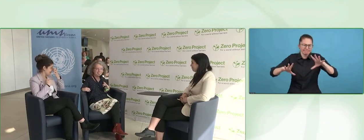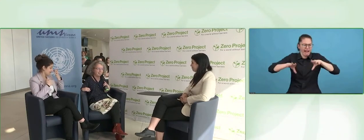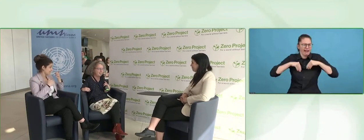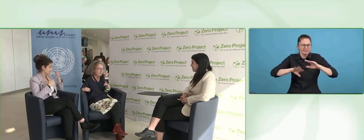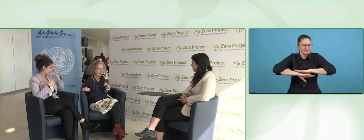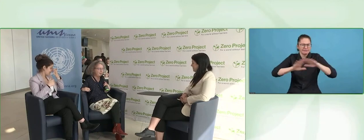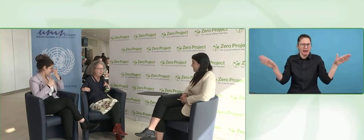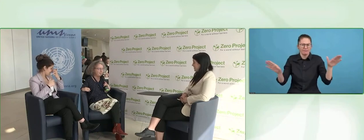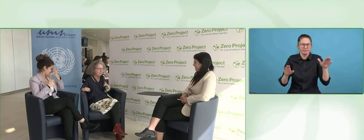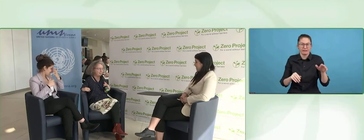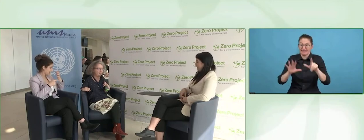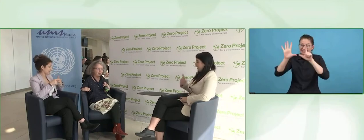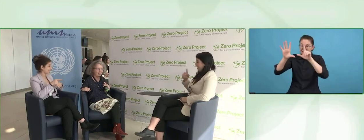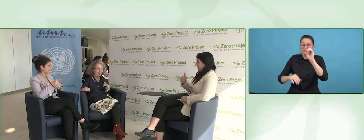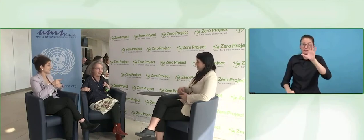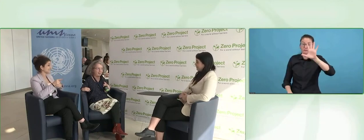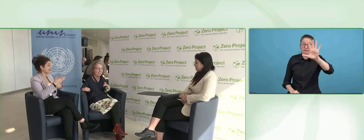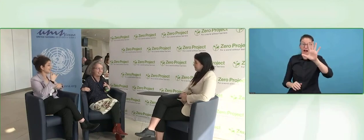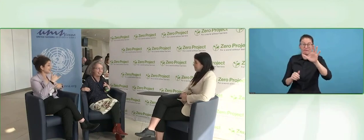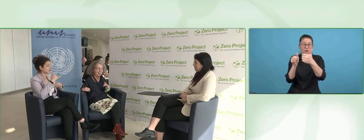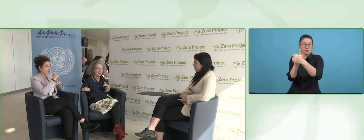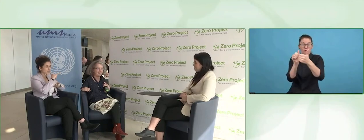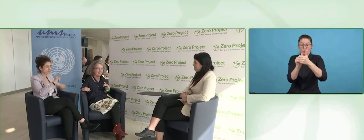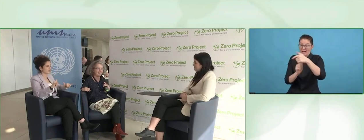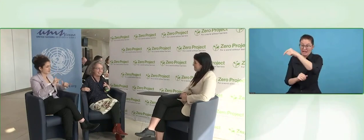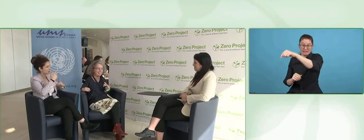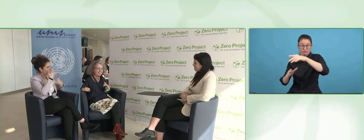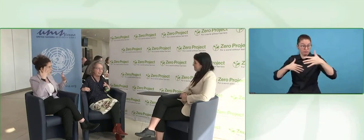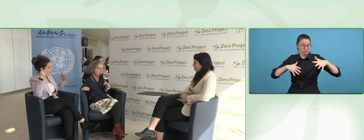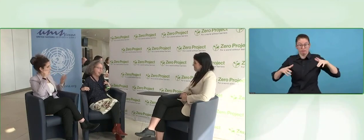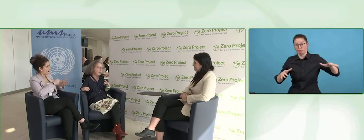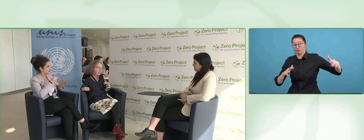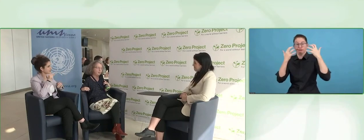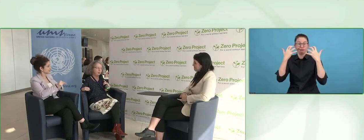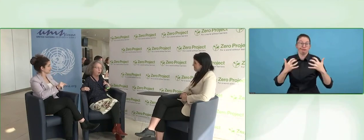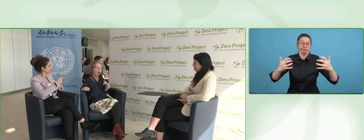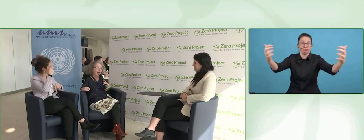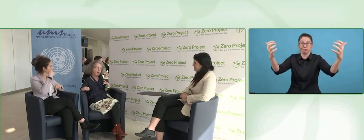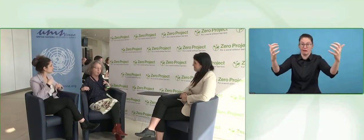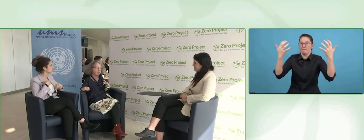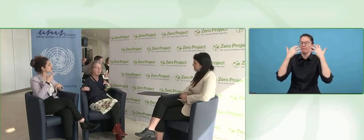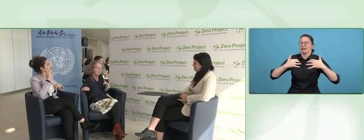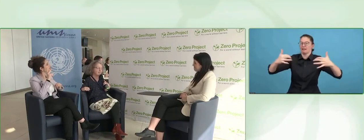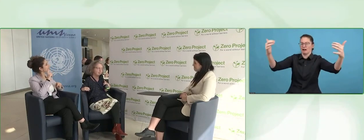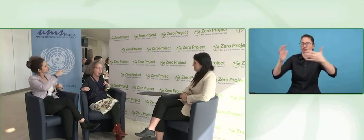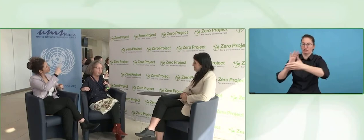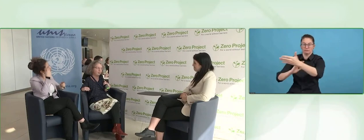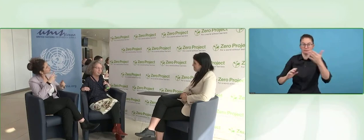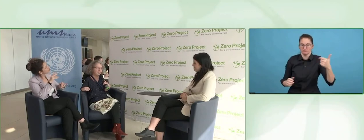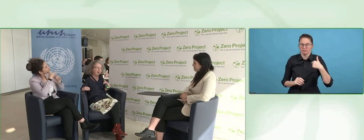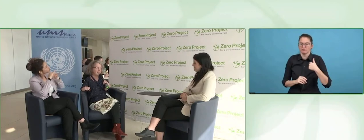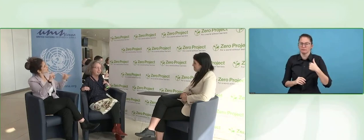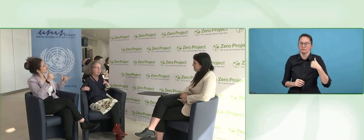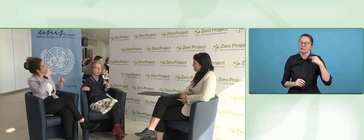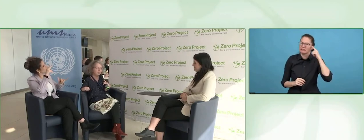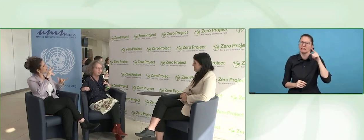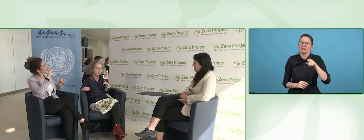So I was very loud on it. I do think we need to be more loud. I would you silent sometimes?